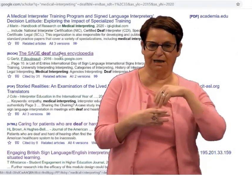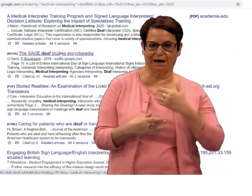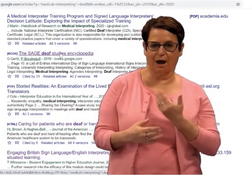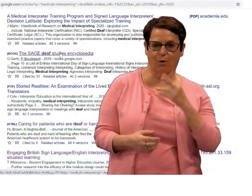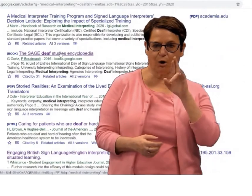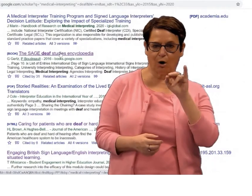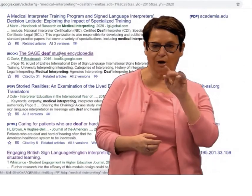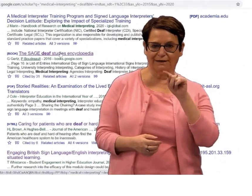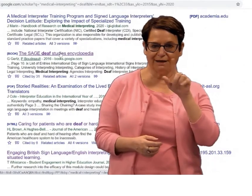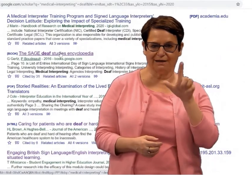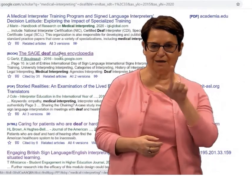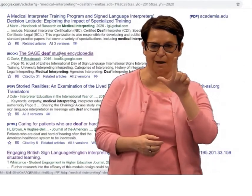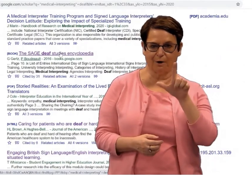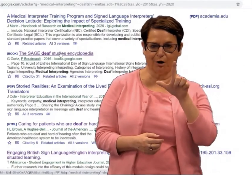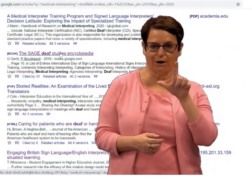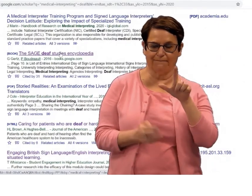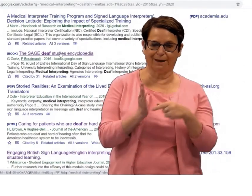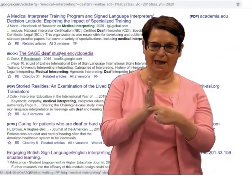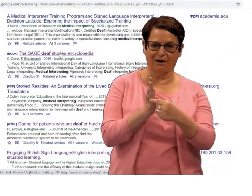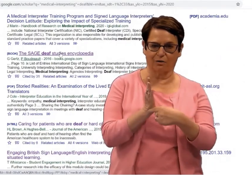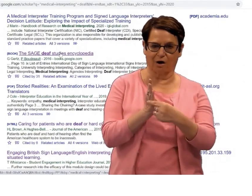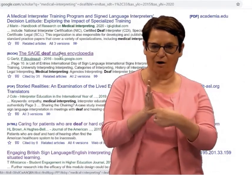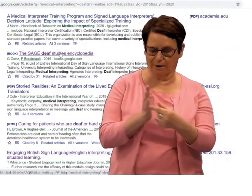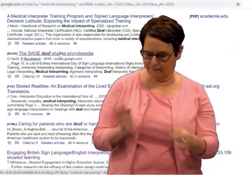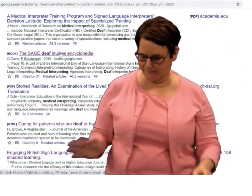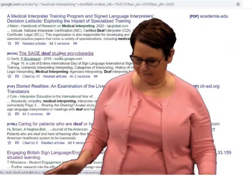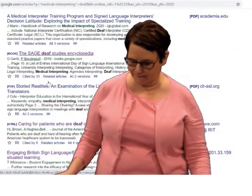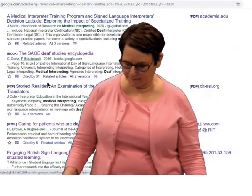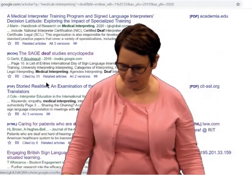and look for it in our RIT Library's catalog.